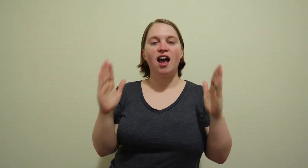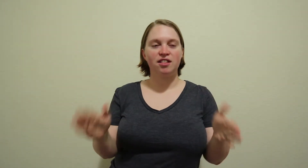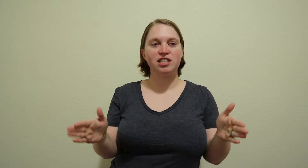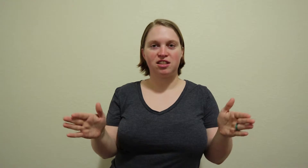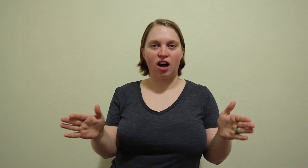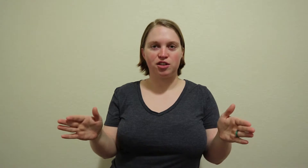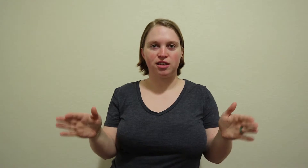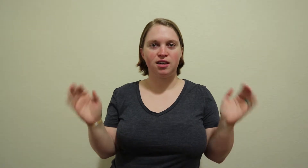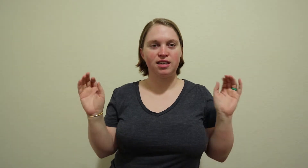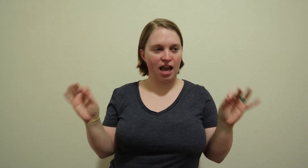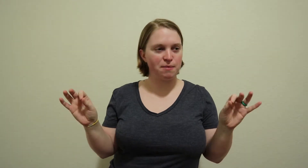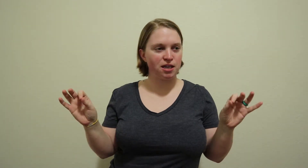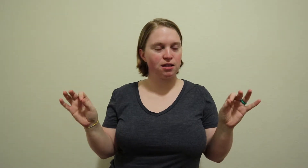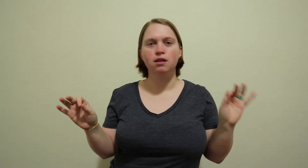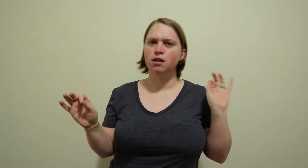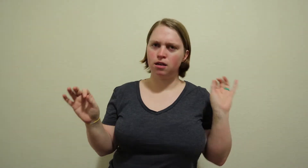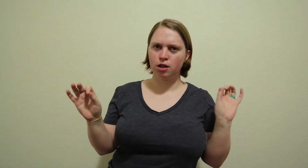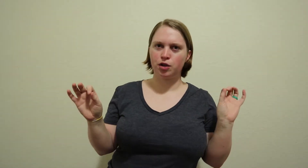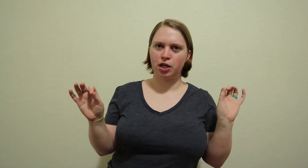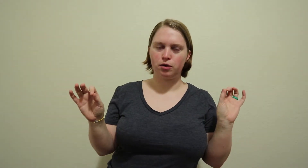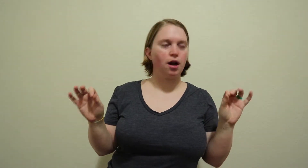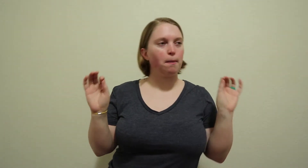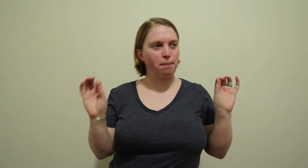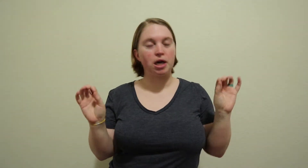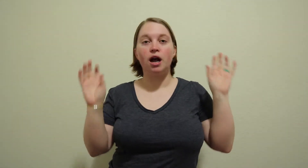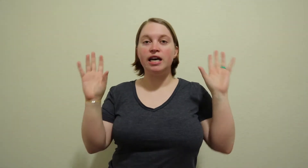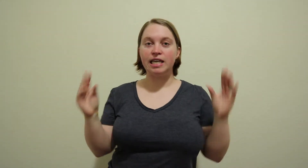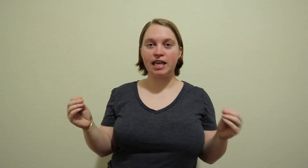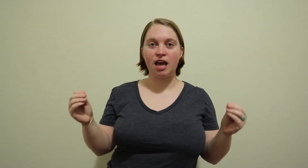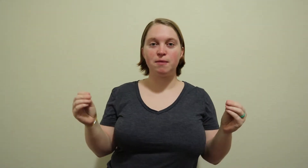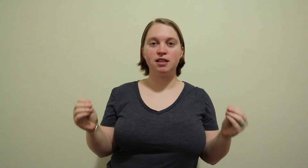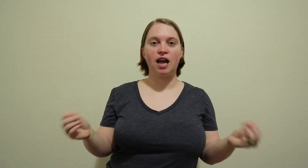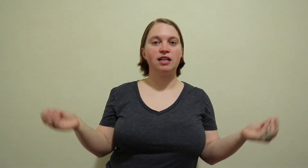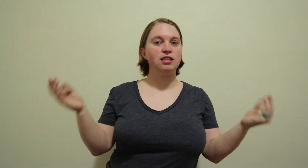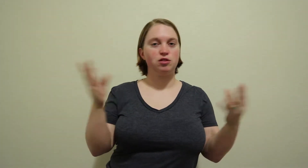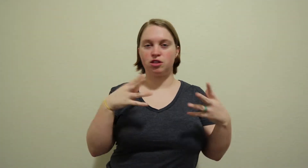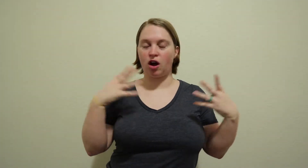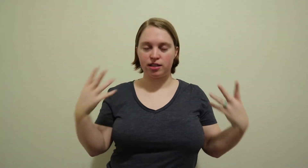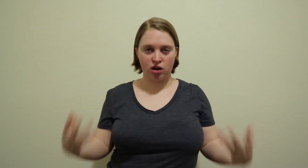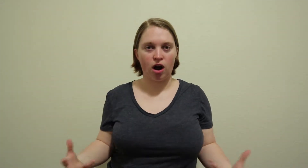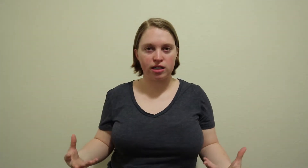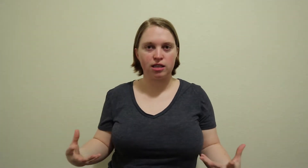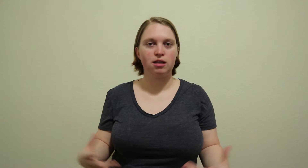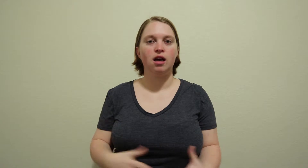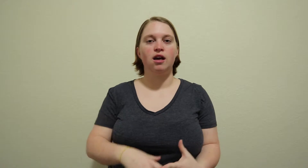and this doctor came in (a little cute) but he came in and he started talking